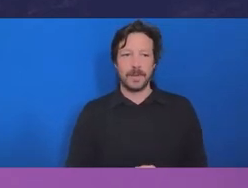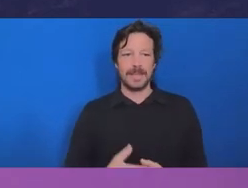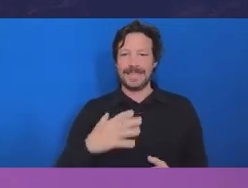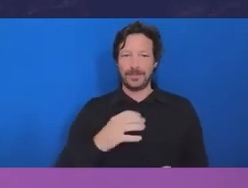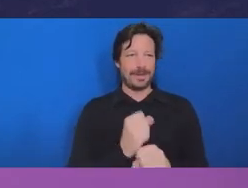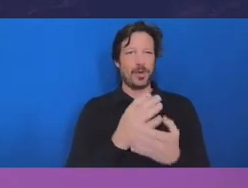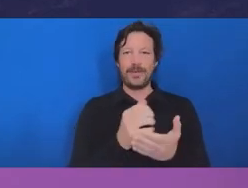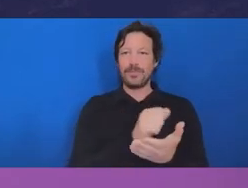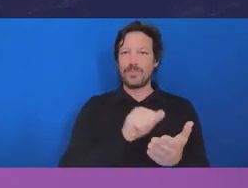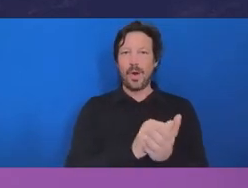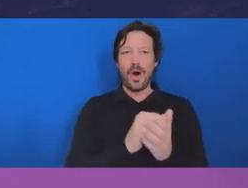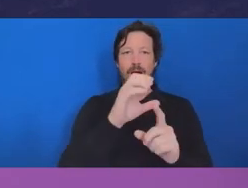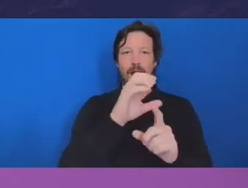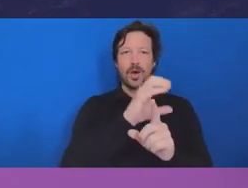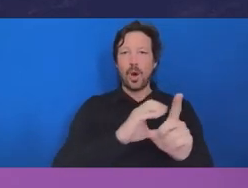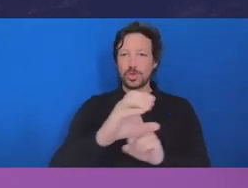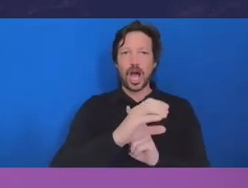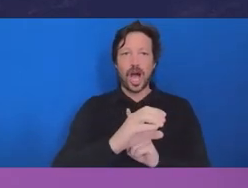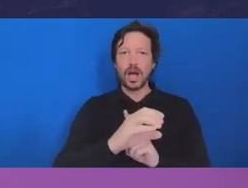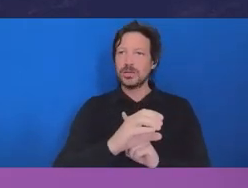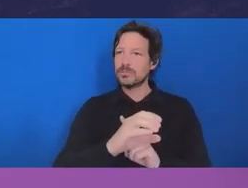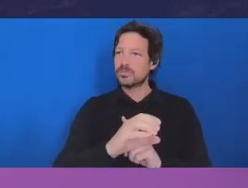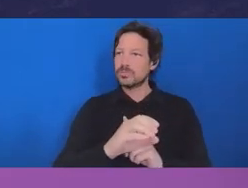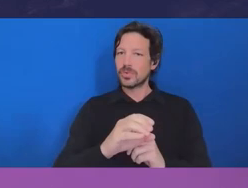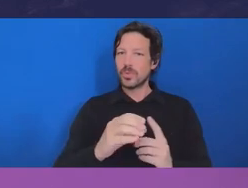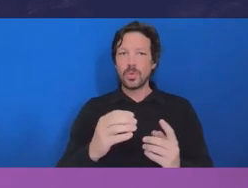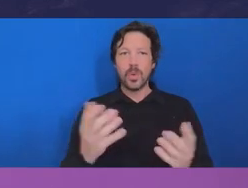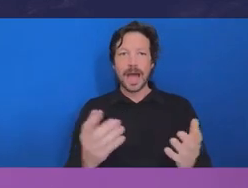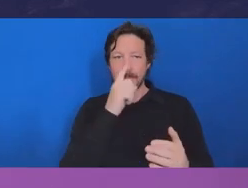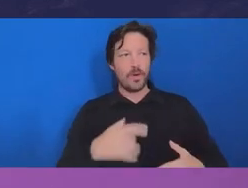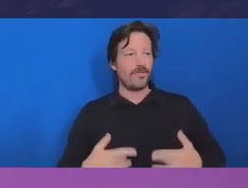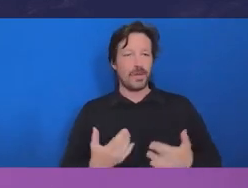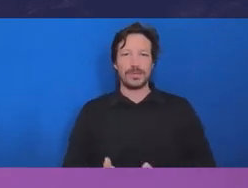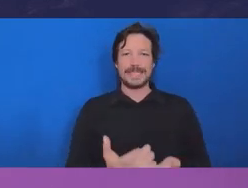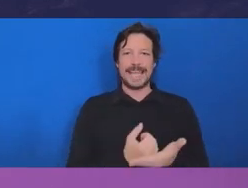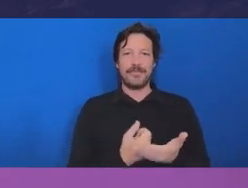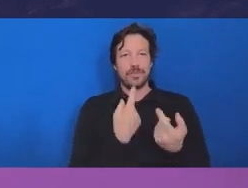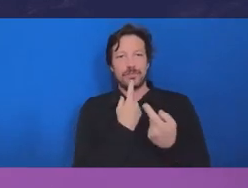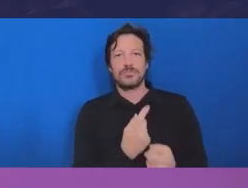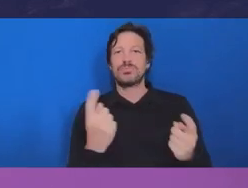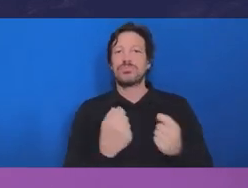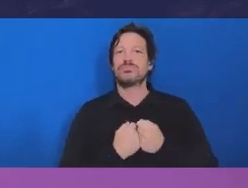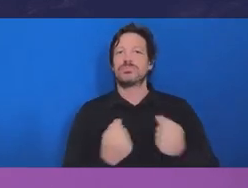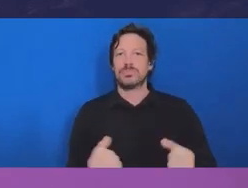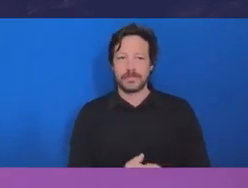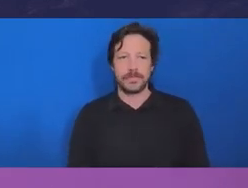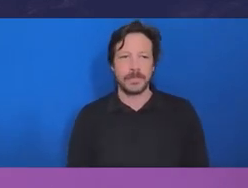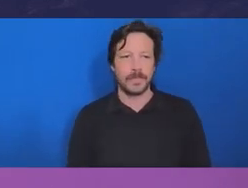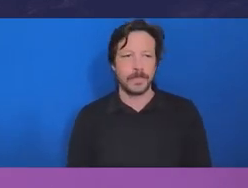willingness to come forward. I mean, if we simply relied on getting into people's books and records,